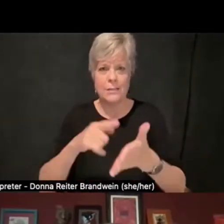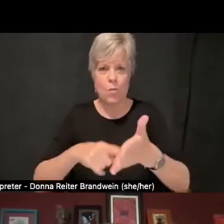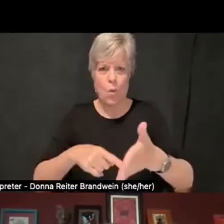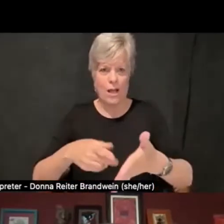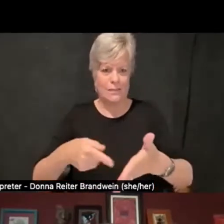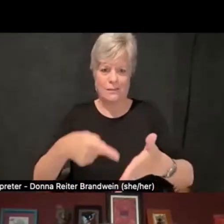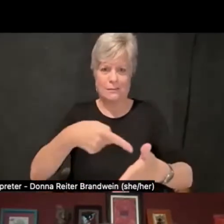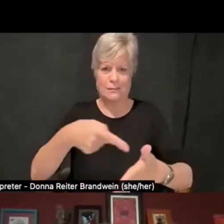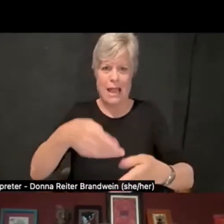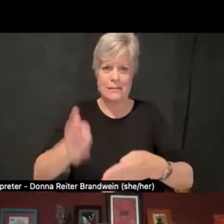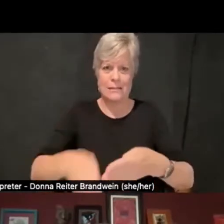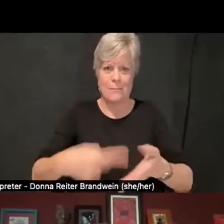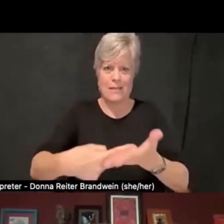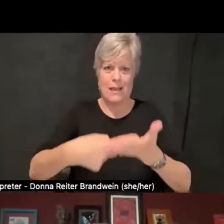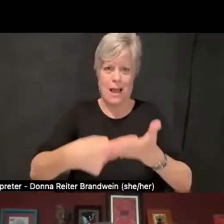But I think that it needs to go further.